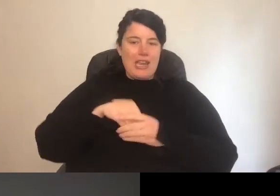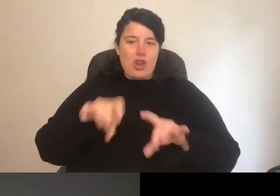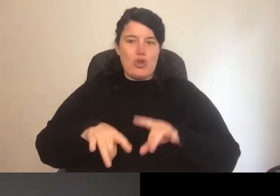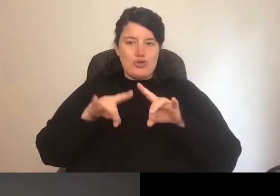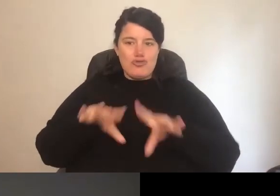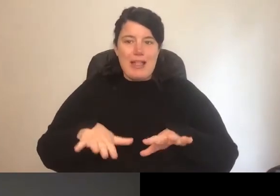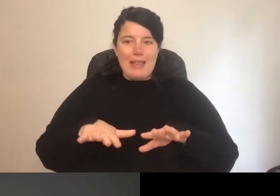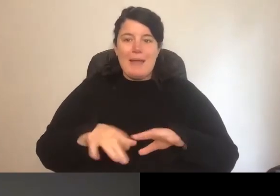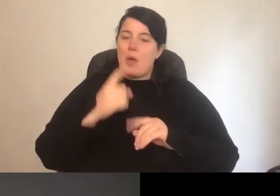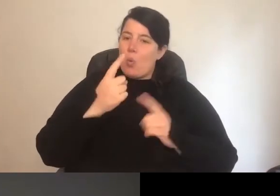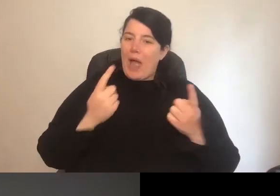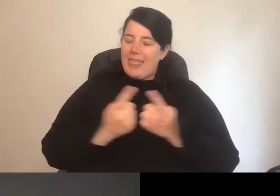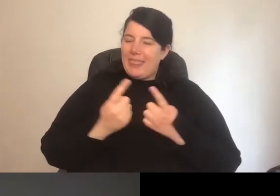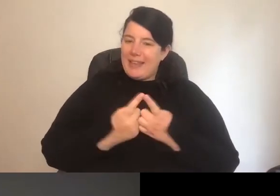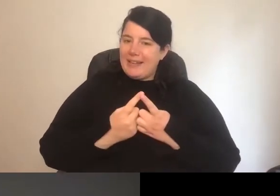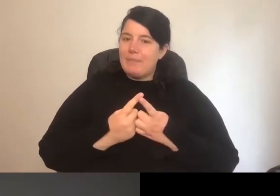But one of the things is, certainly, to talk to people about